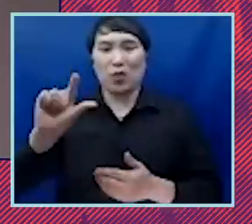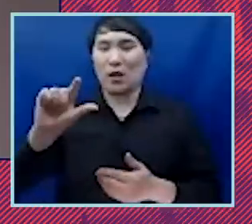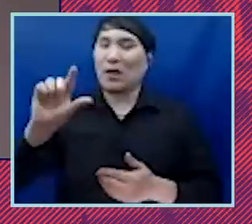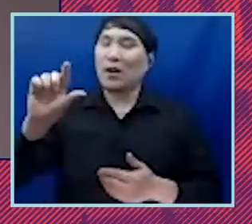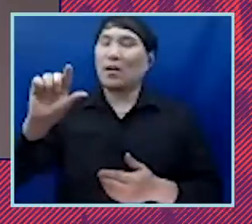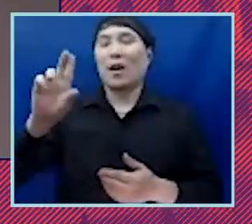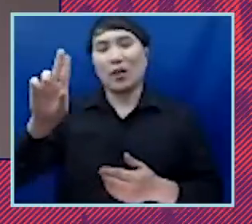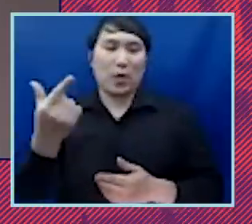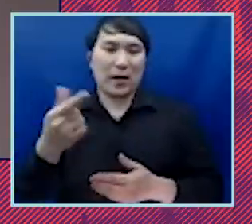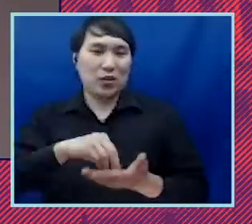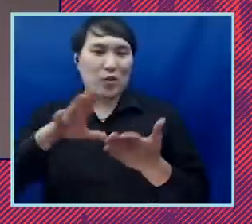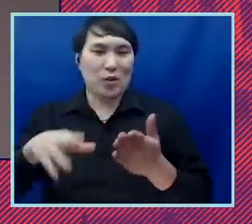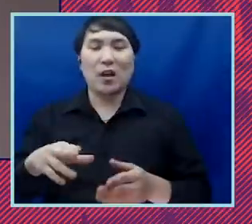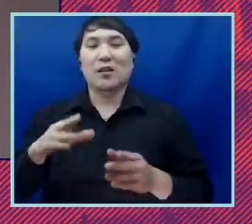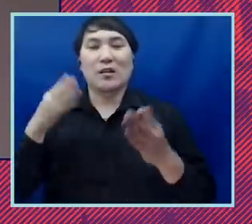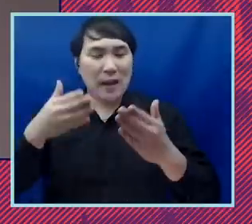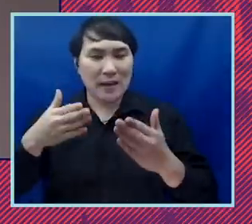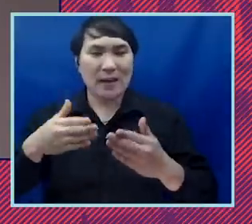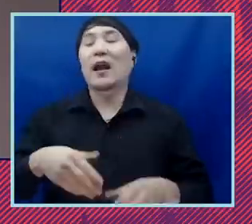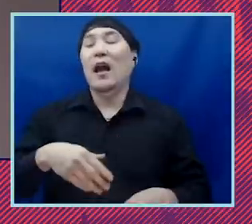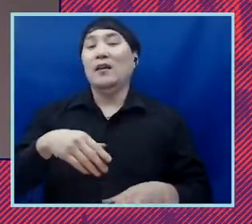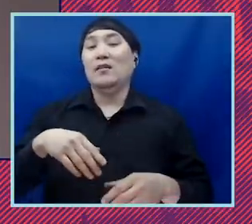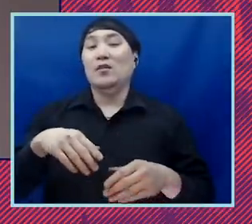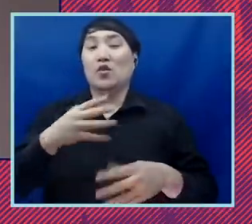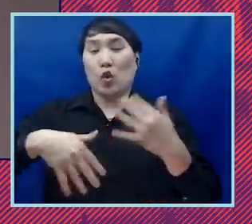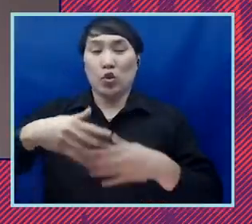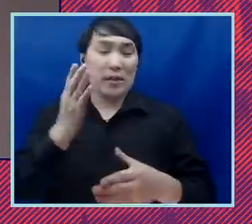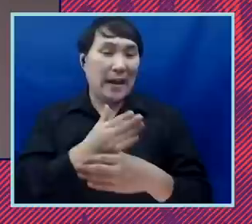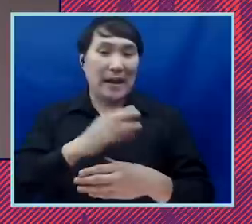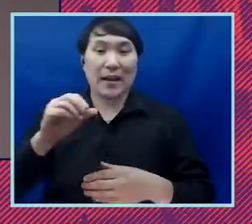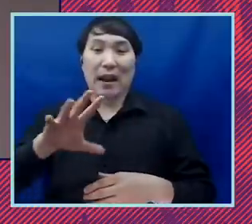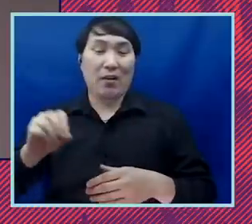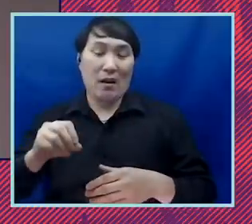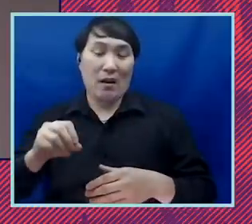studying social psychology in africana studies my family and i had to take out student